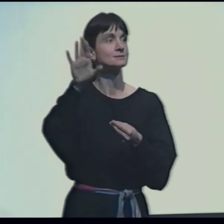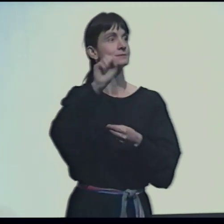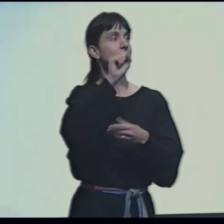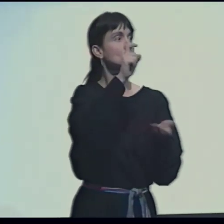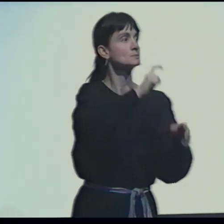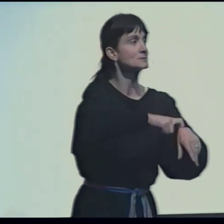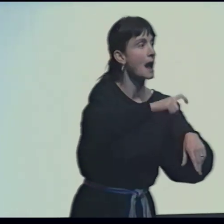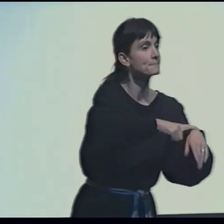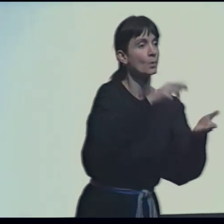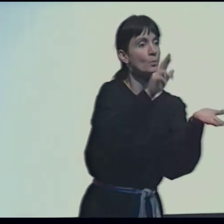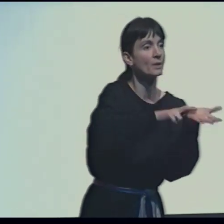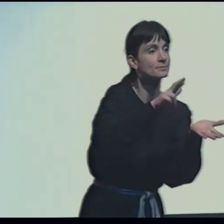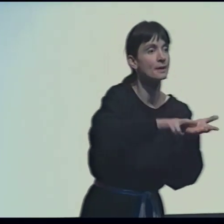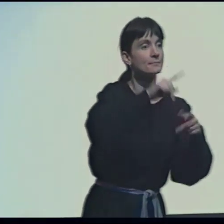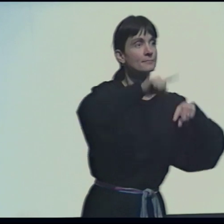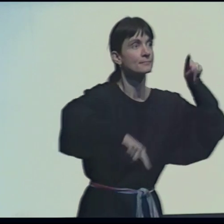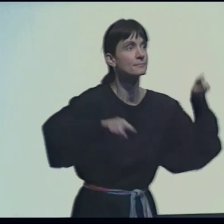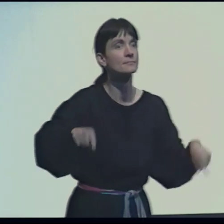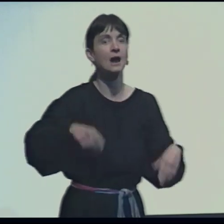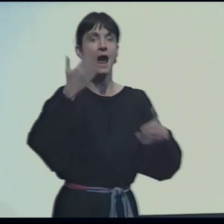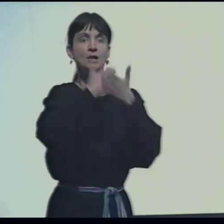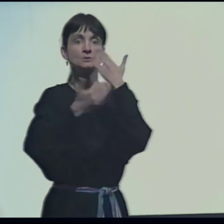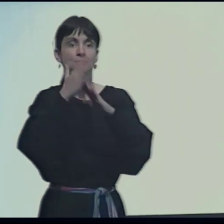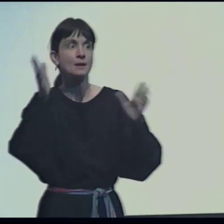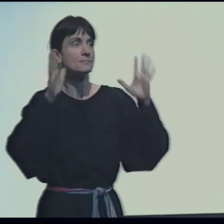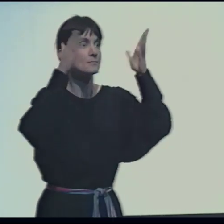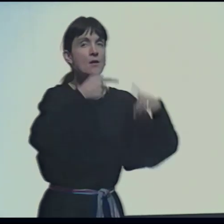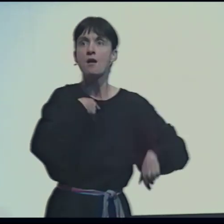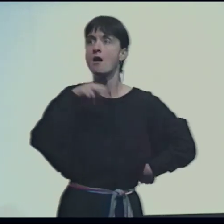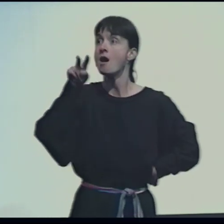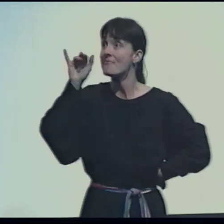and he explained rhythm, timing, handshapes.